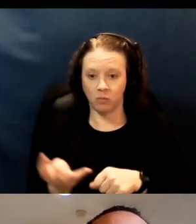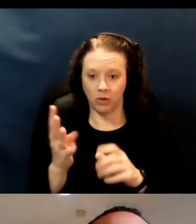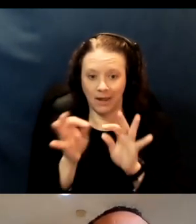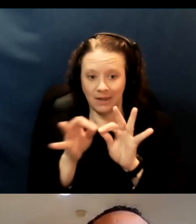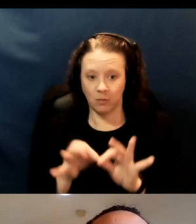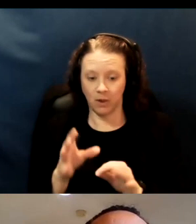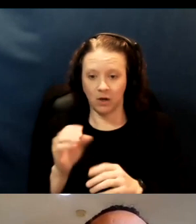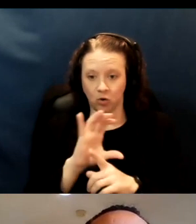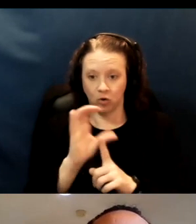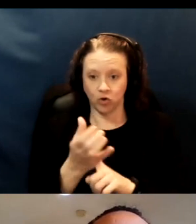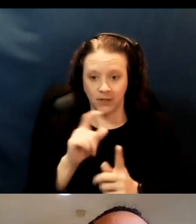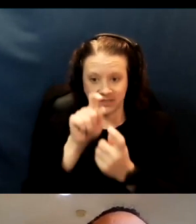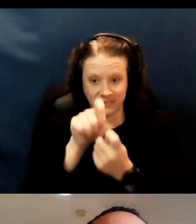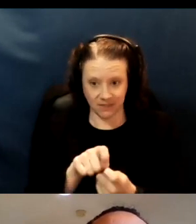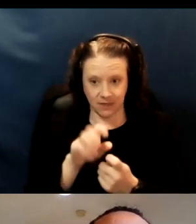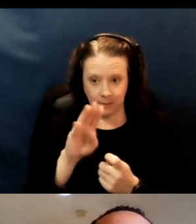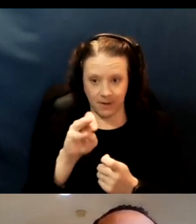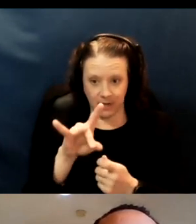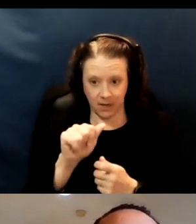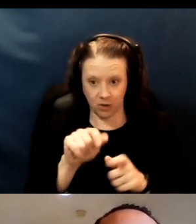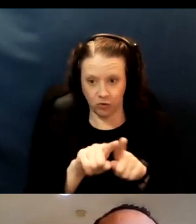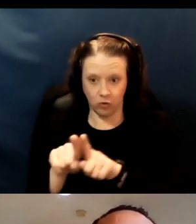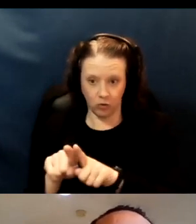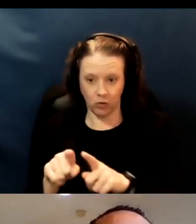to make sure that everyone who needs an in-home vaccination,